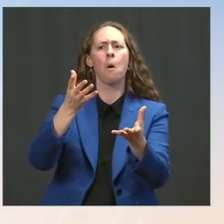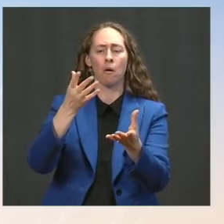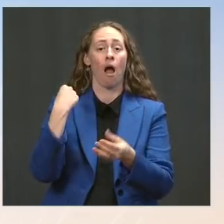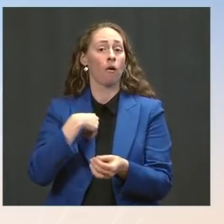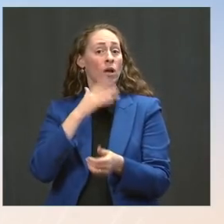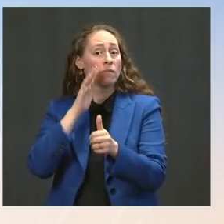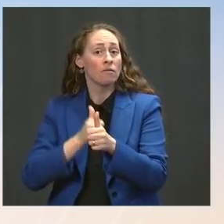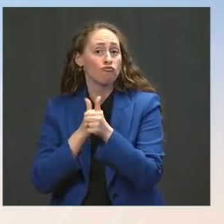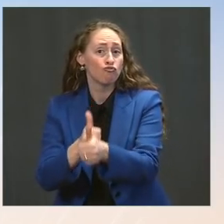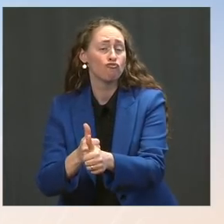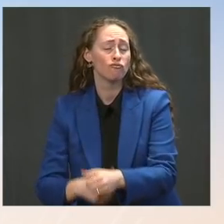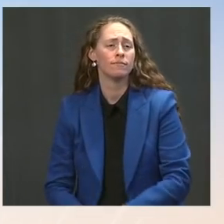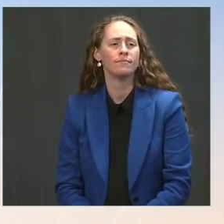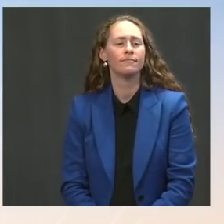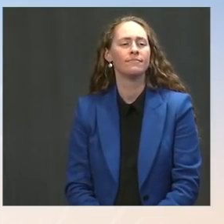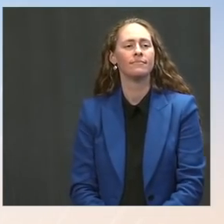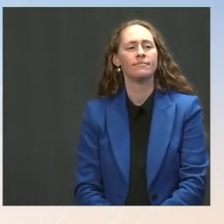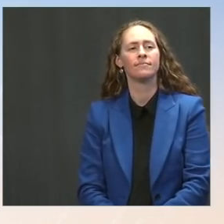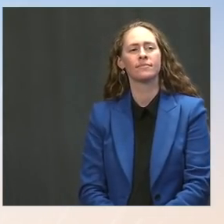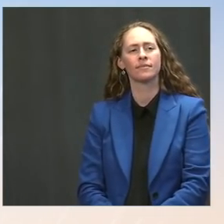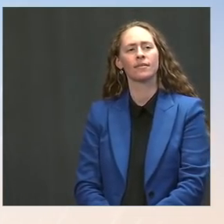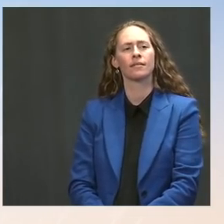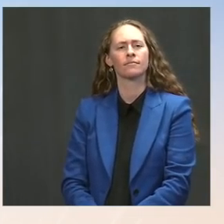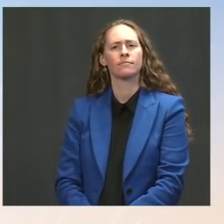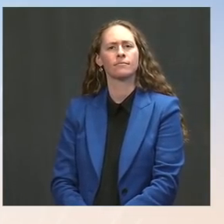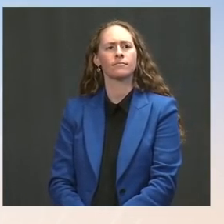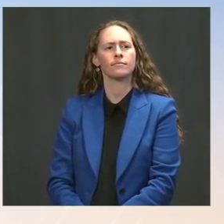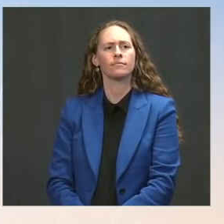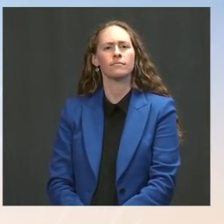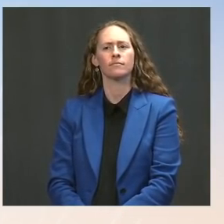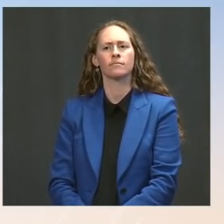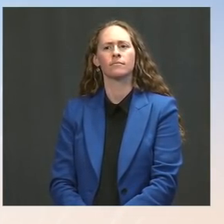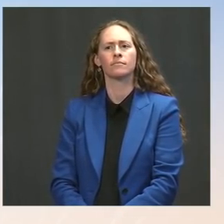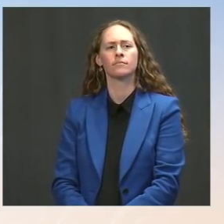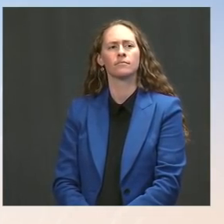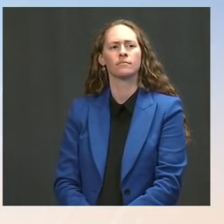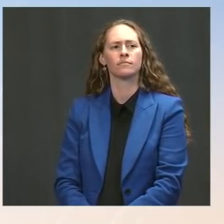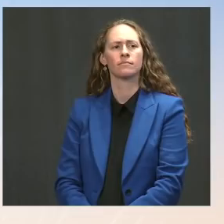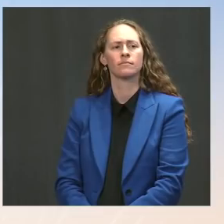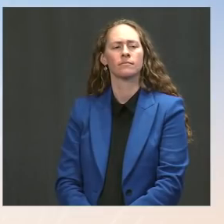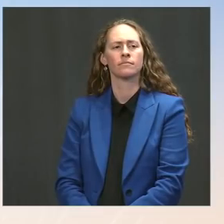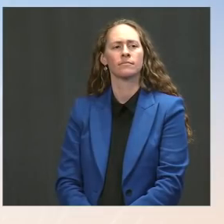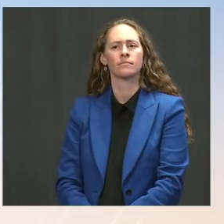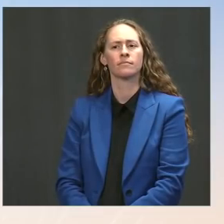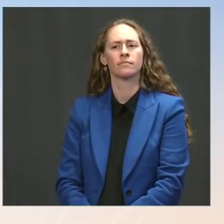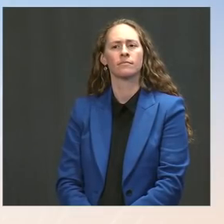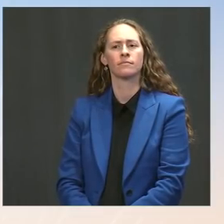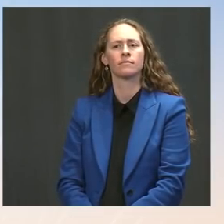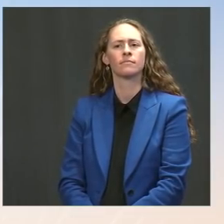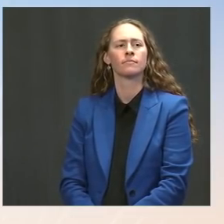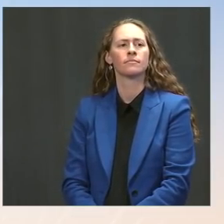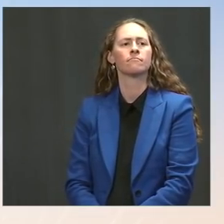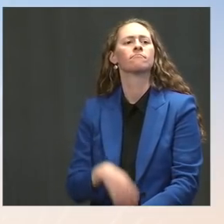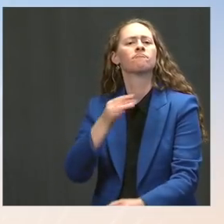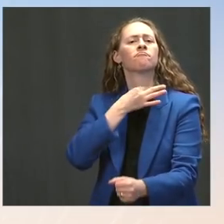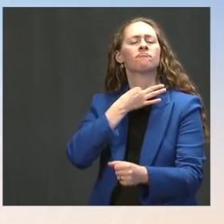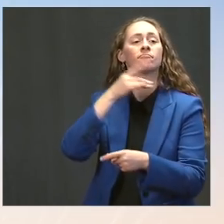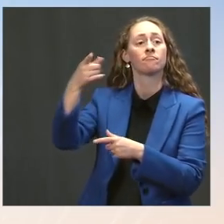would be making a similar recommendation or requirement? Is that what you're hinting at there? Ms. Psaki: Well, I think -- I think there'll be more to --